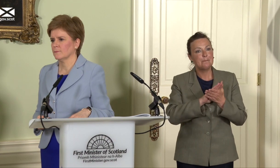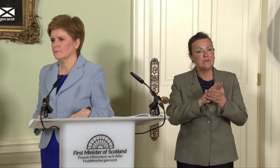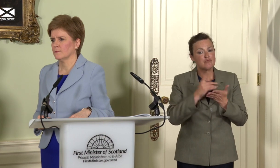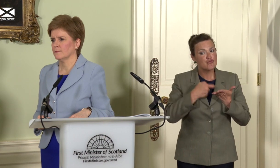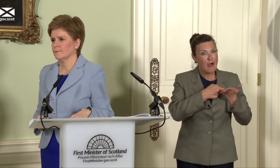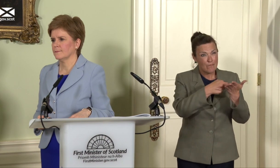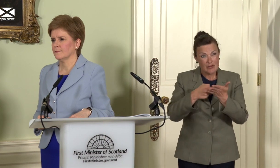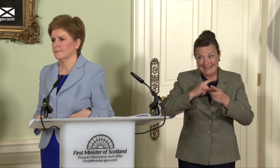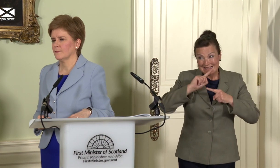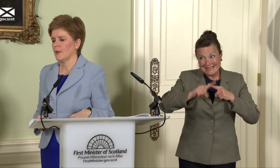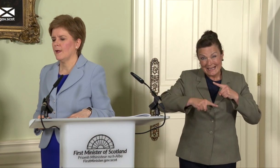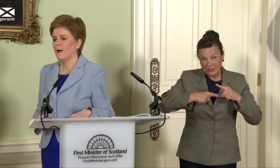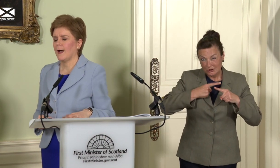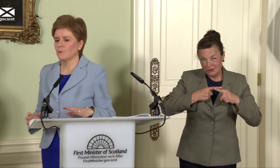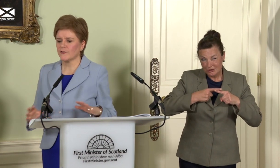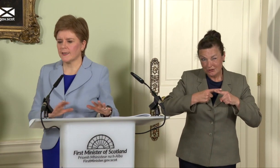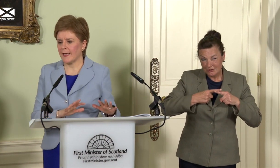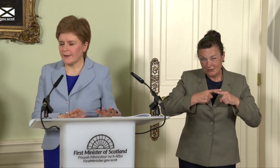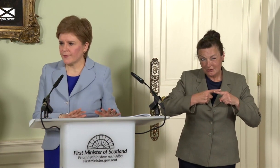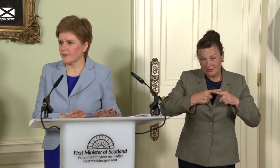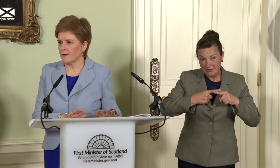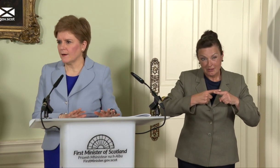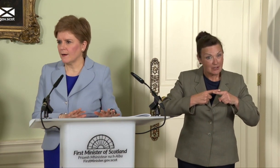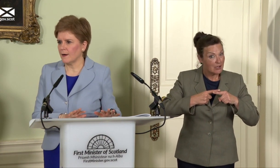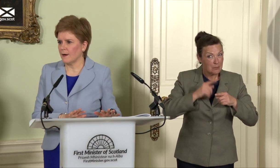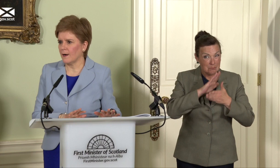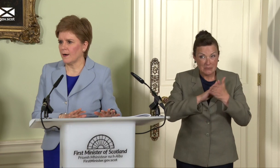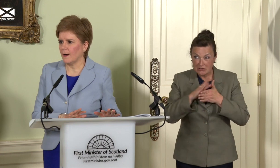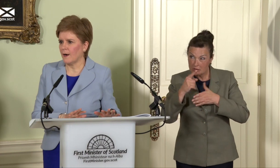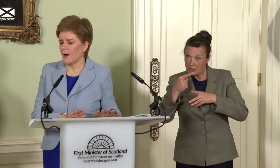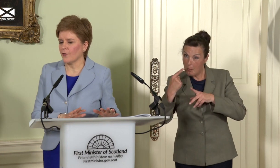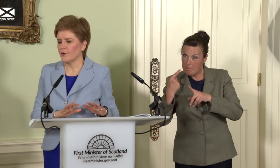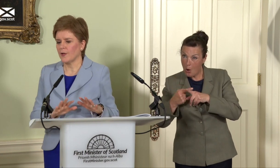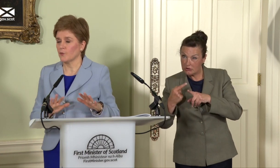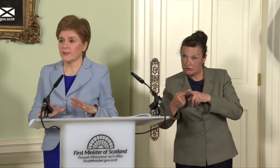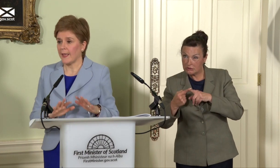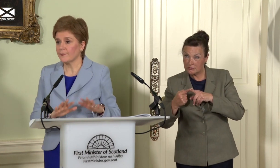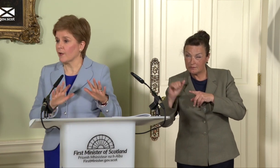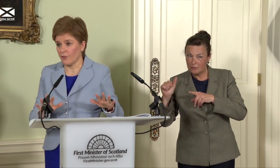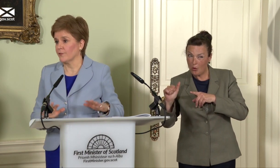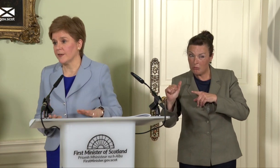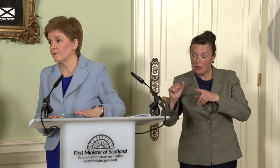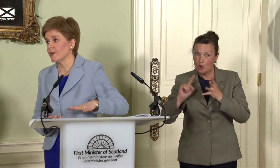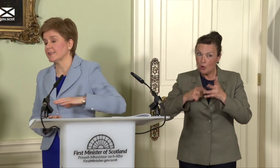is contingent on a positive decision from the United Kingdom Supreme Court? I’m not saying anything other than I’ve already said…